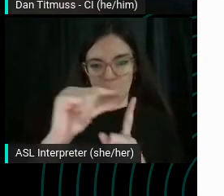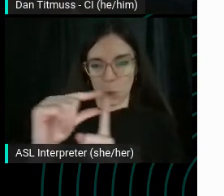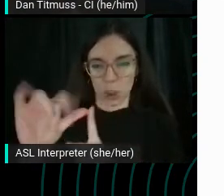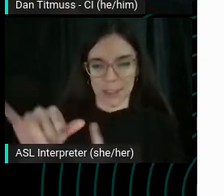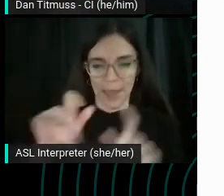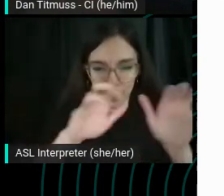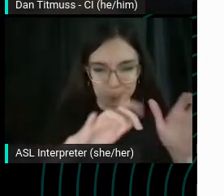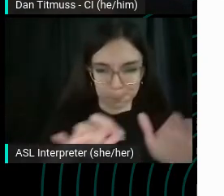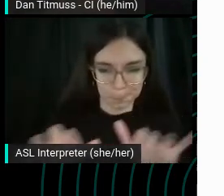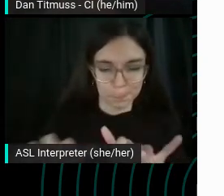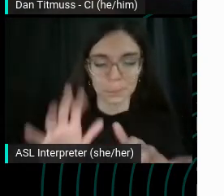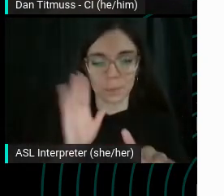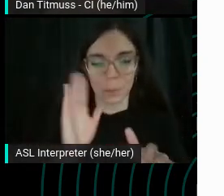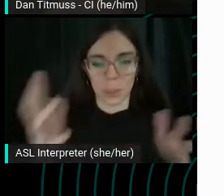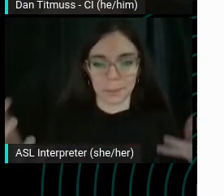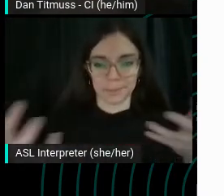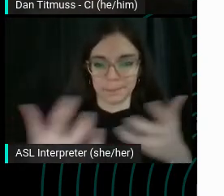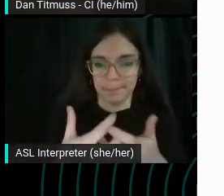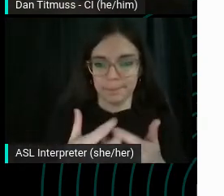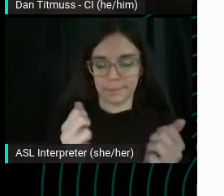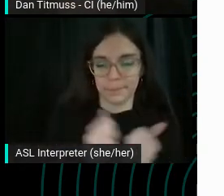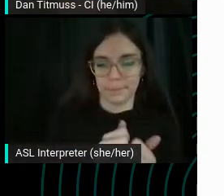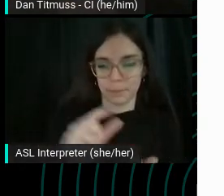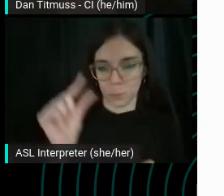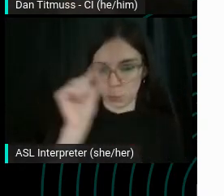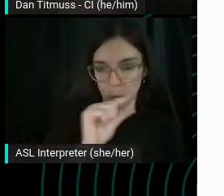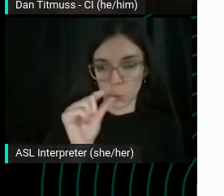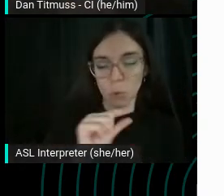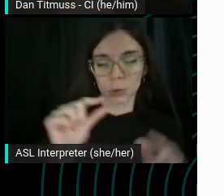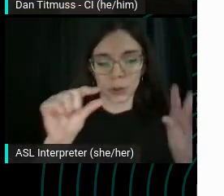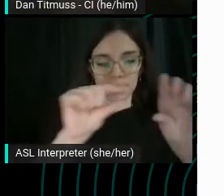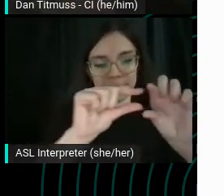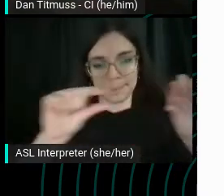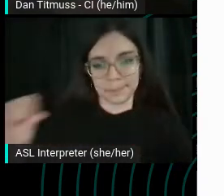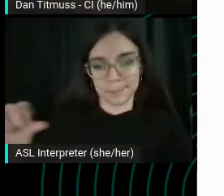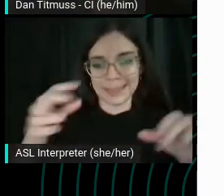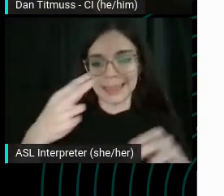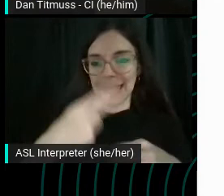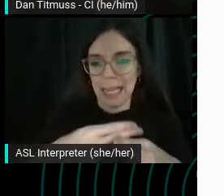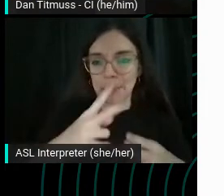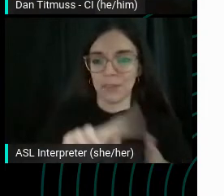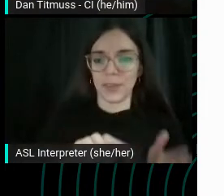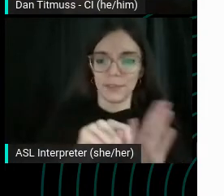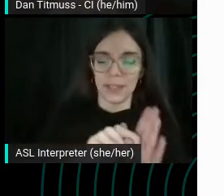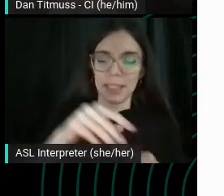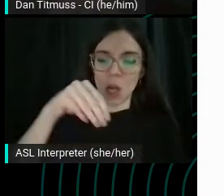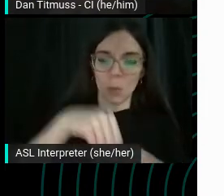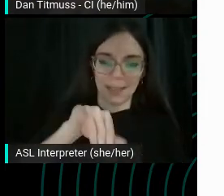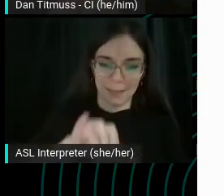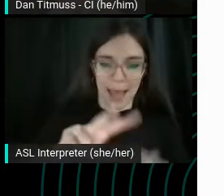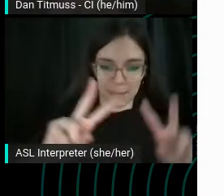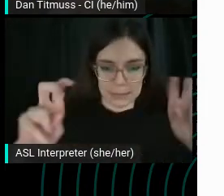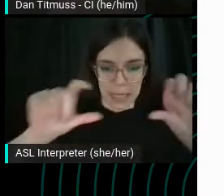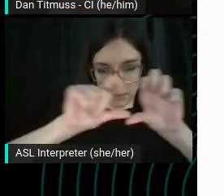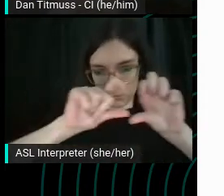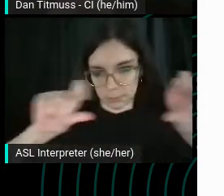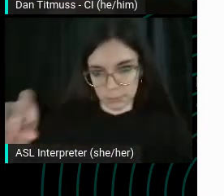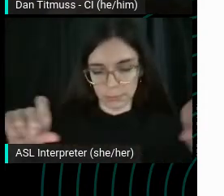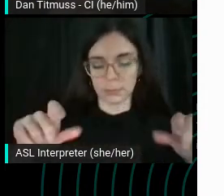places you on the search engine results page. So put the name of the video in that search in that title time. I also affects click-through rates.